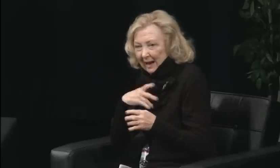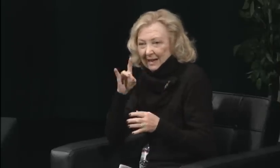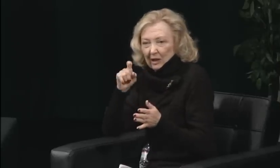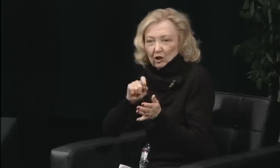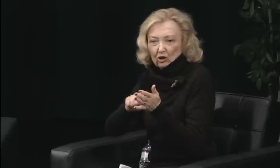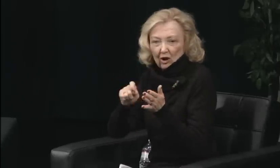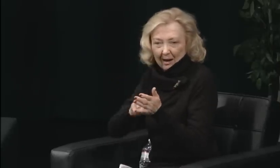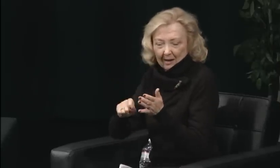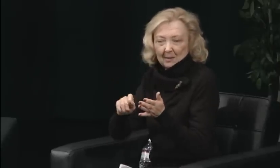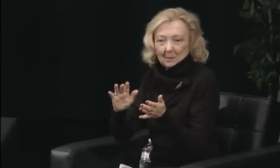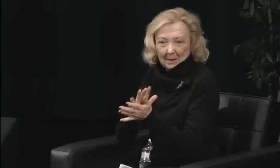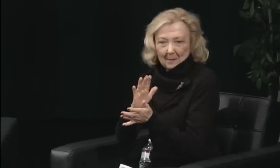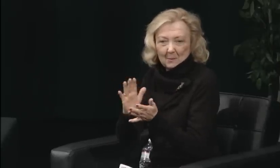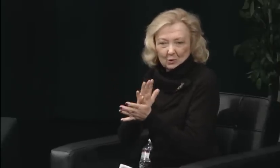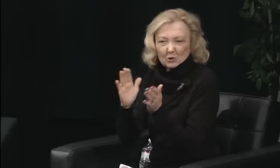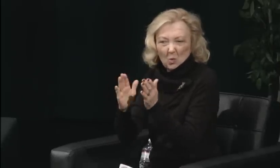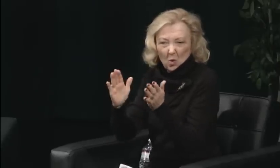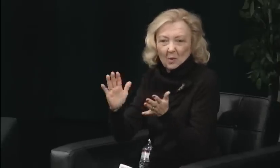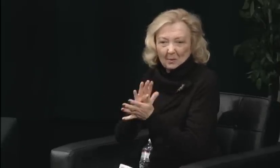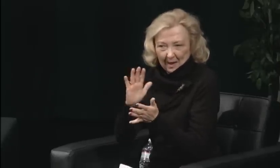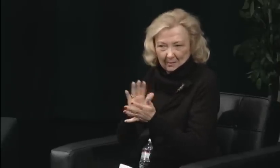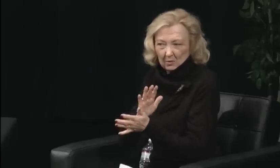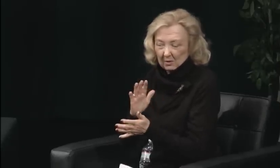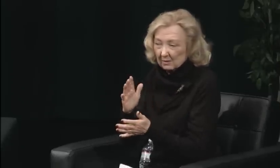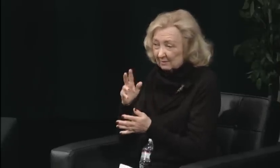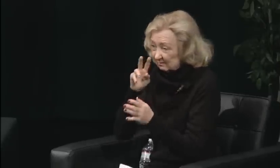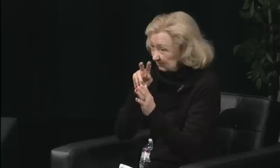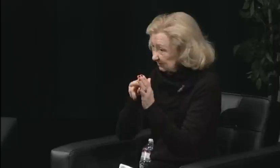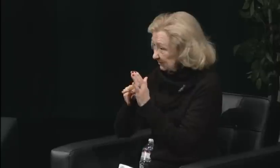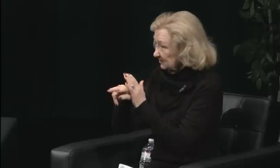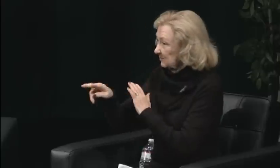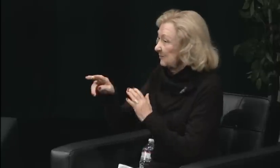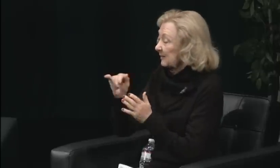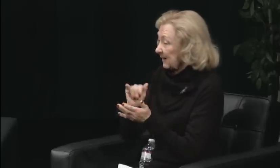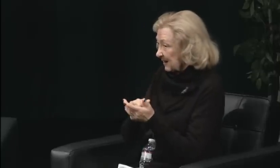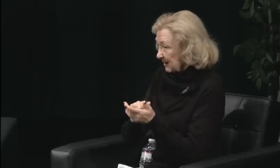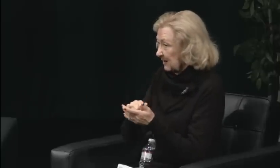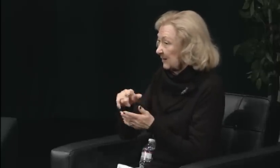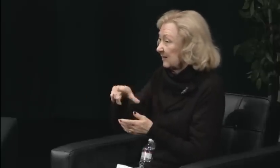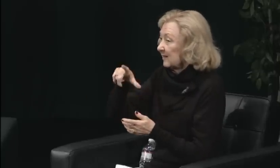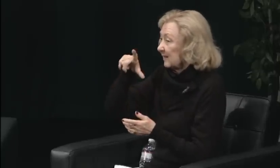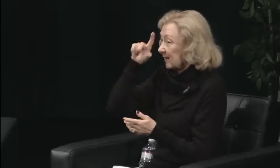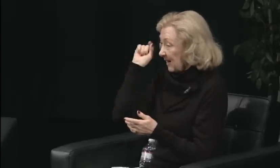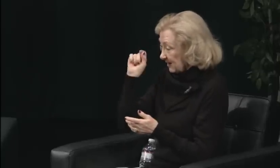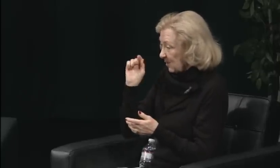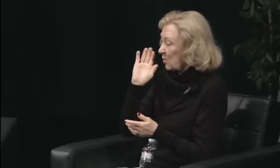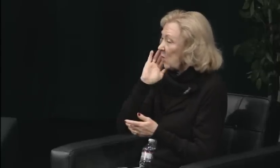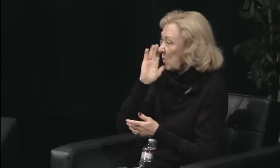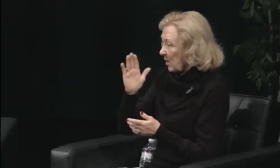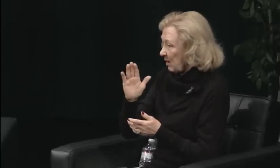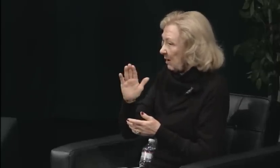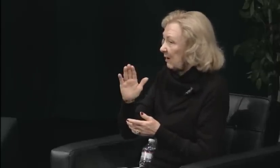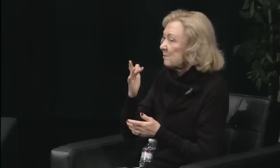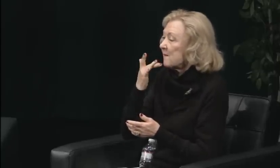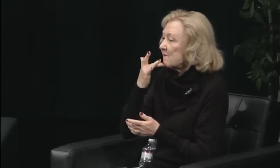I'll stop here, but I worked with those four leaders throughout the whole week. I worked with the newspapers, the television.